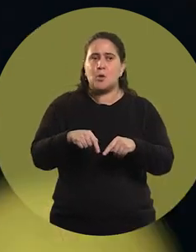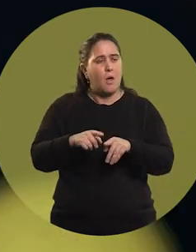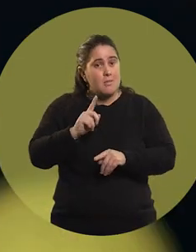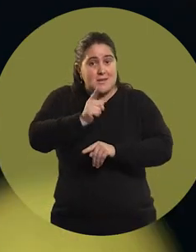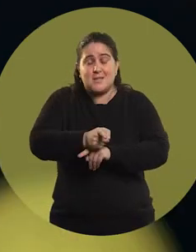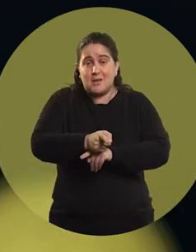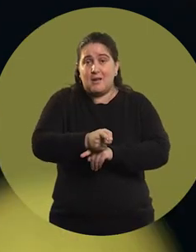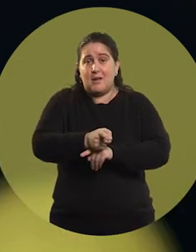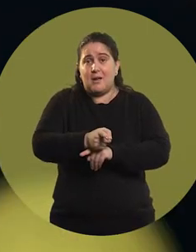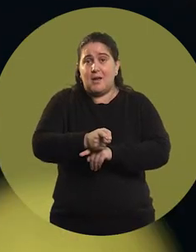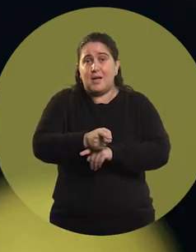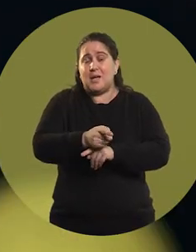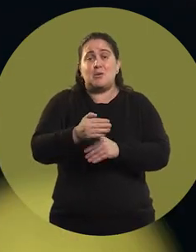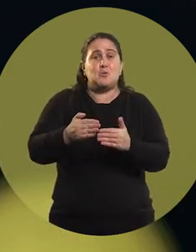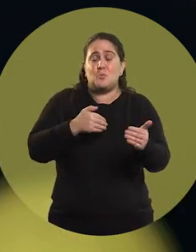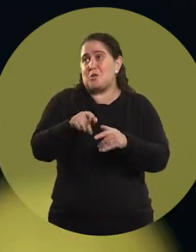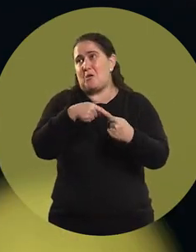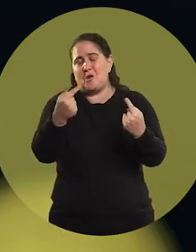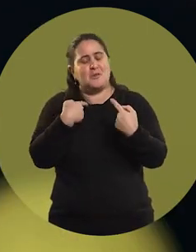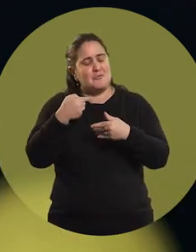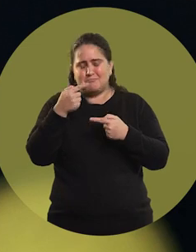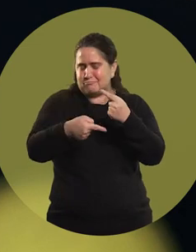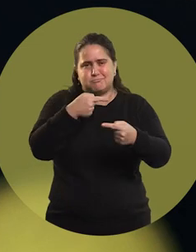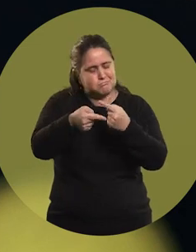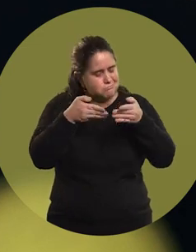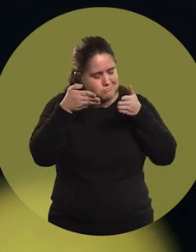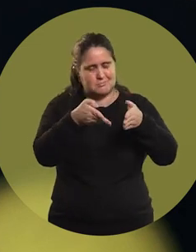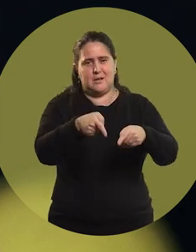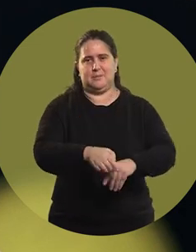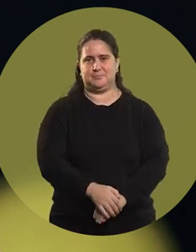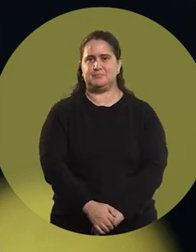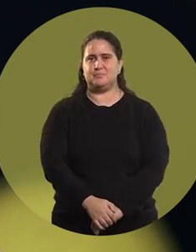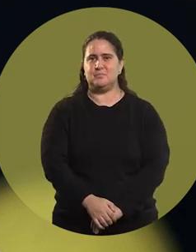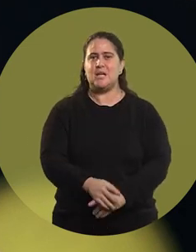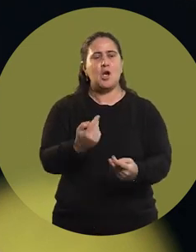So, once you make up your mind, there is nothing that can take you out of there.